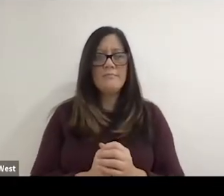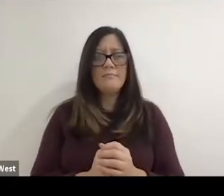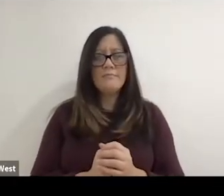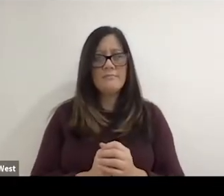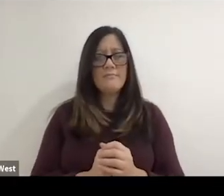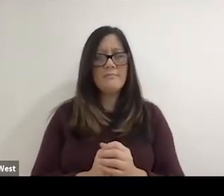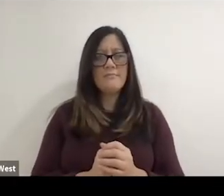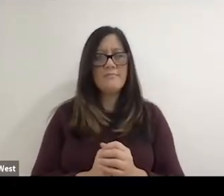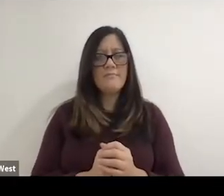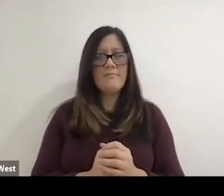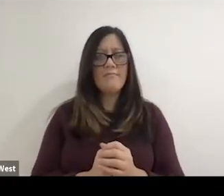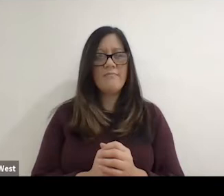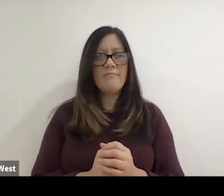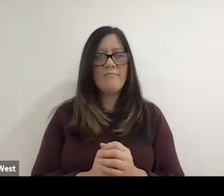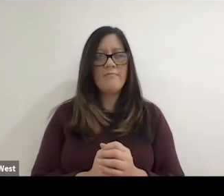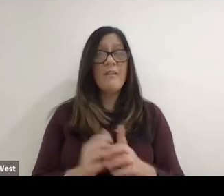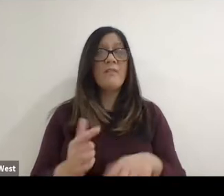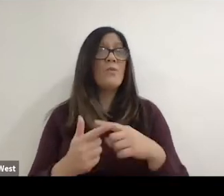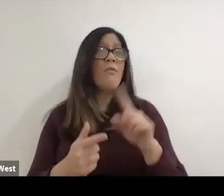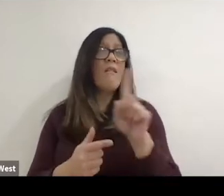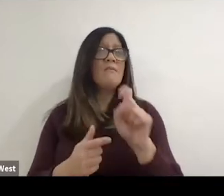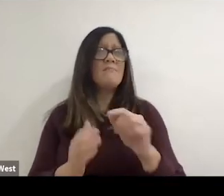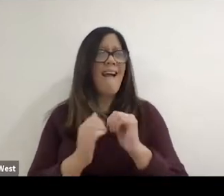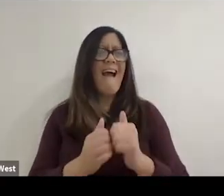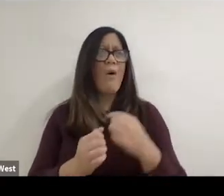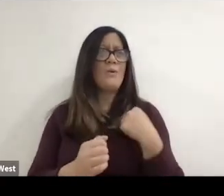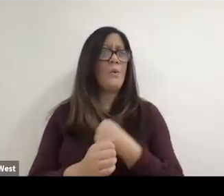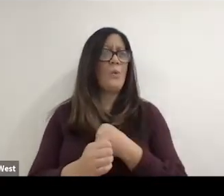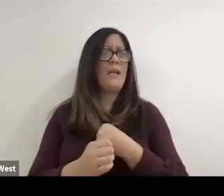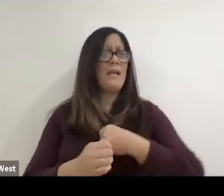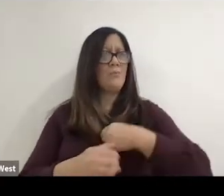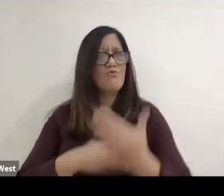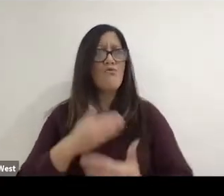How do we progress and how did the Paralympic movement progress?